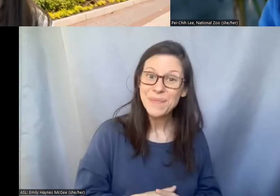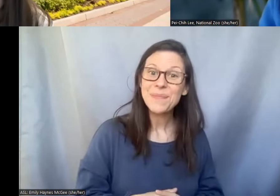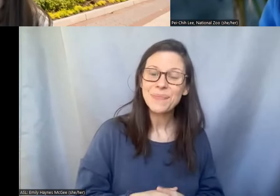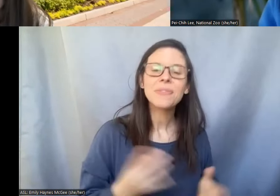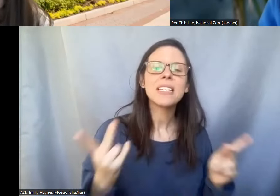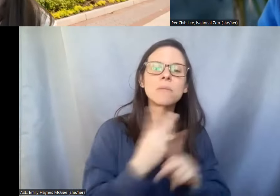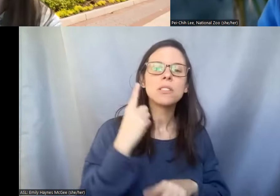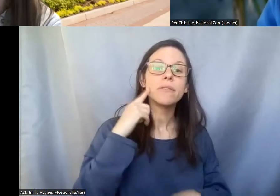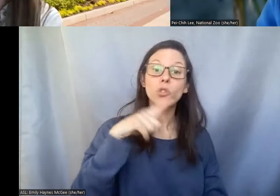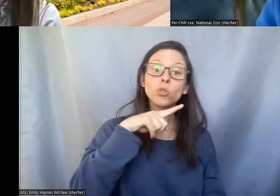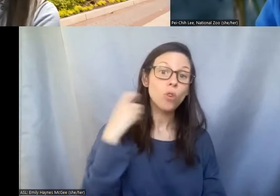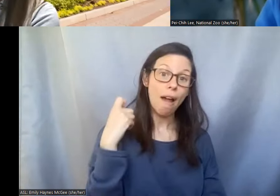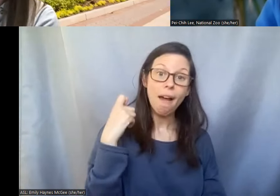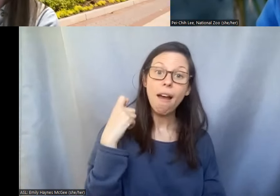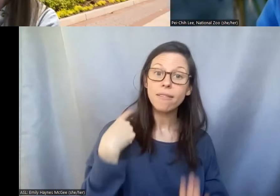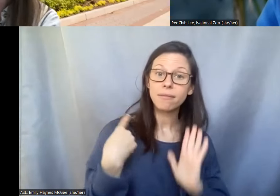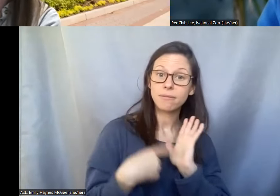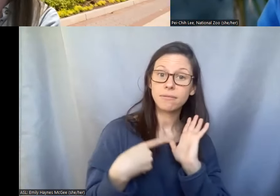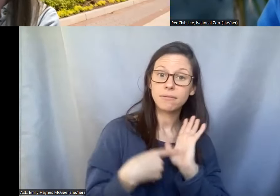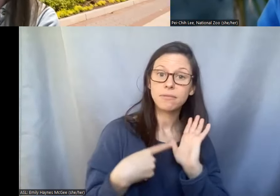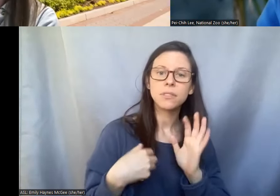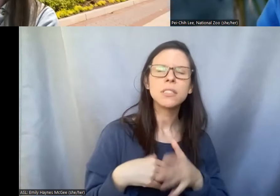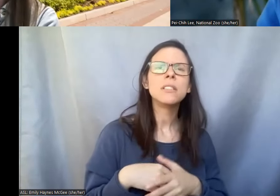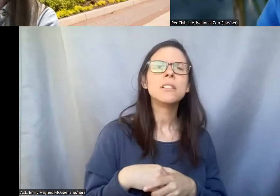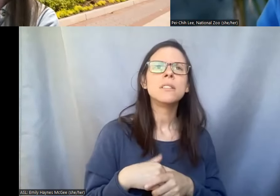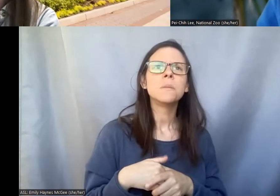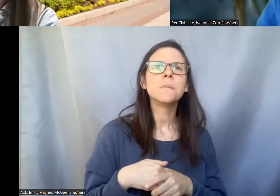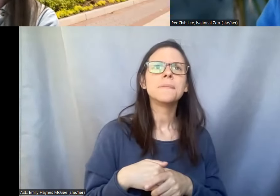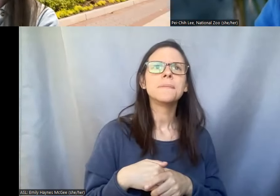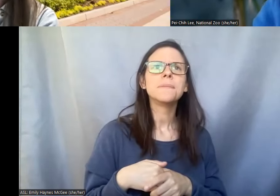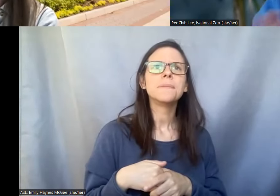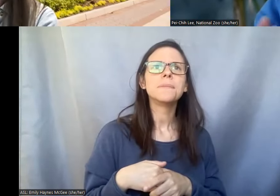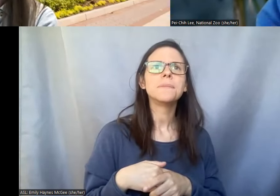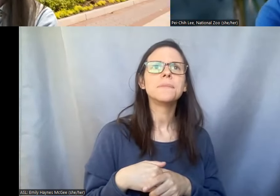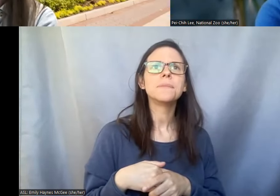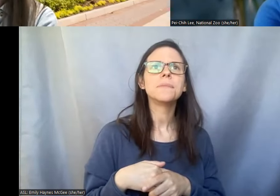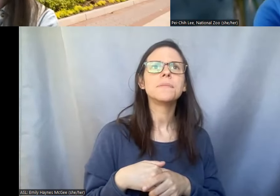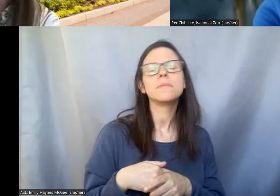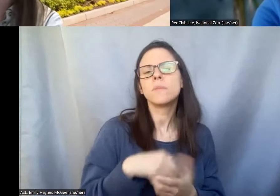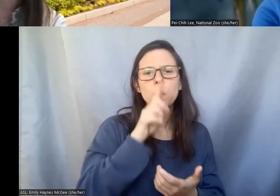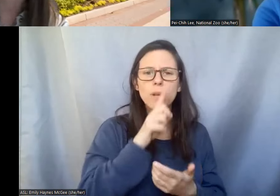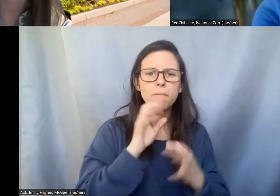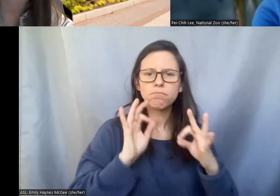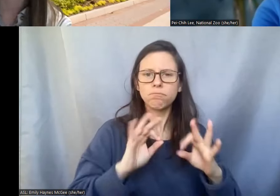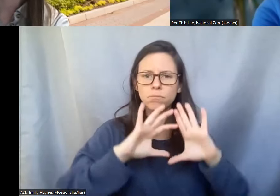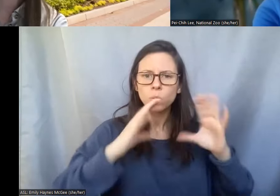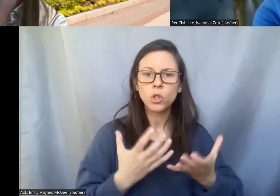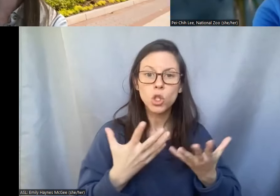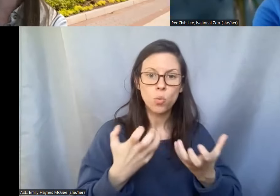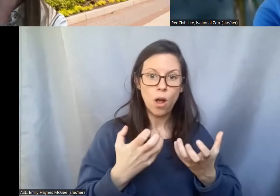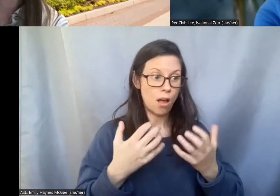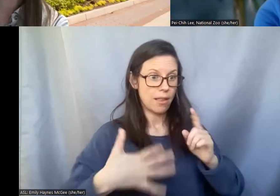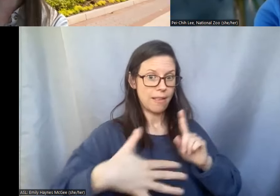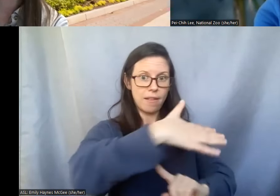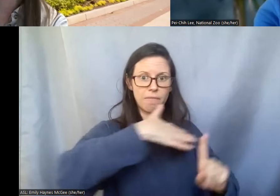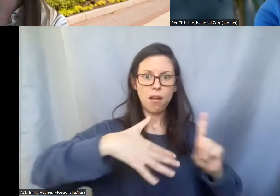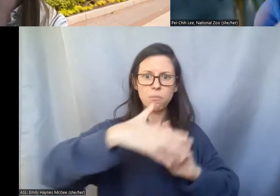dry samples because you ideally you want to keep them in an environment that's still stable when it